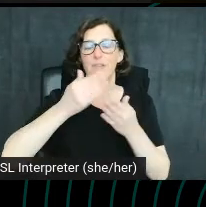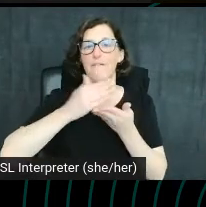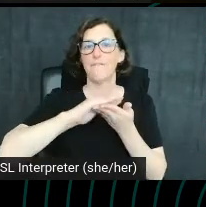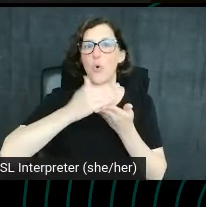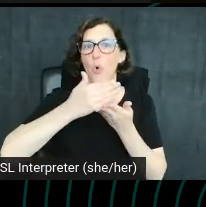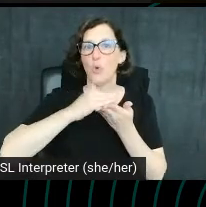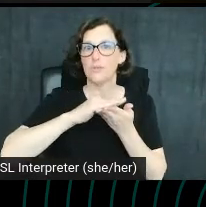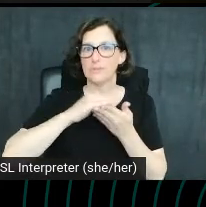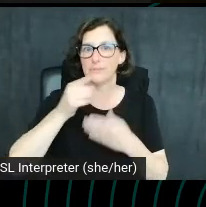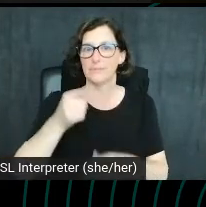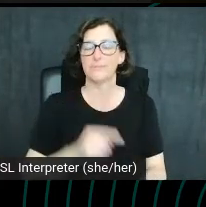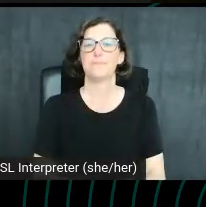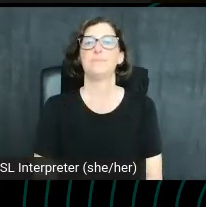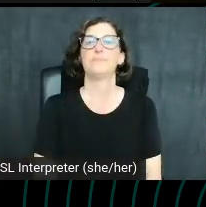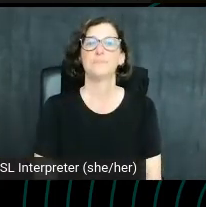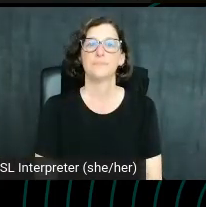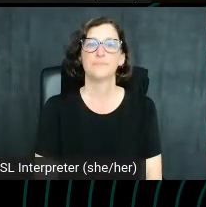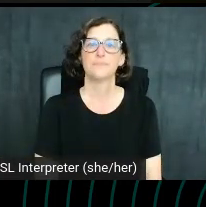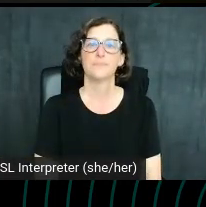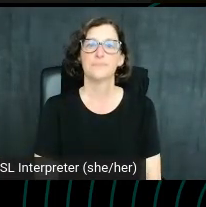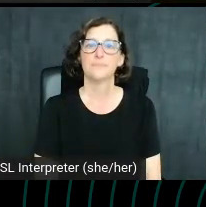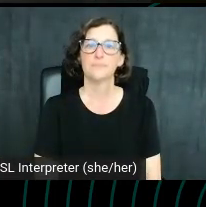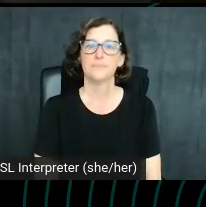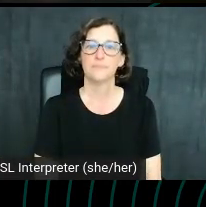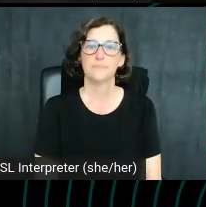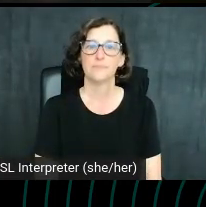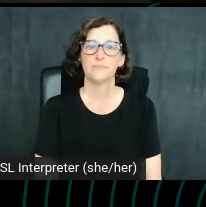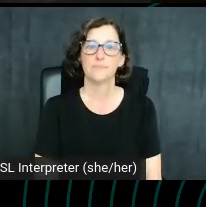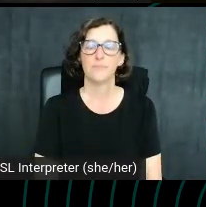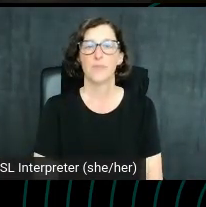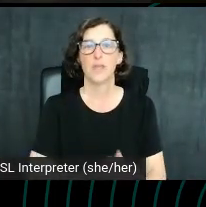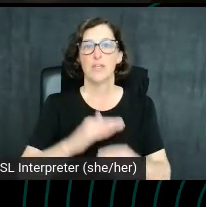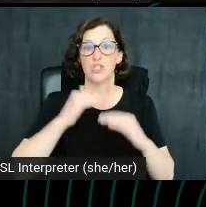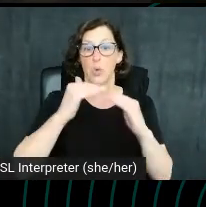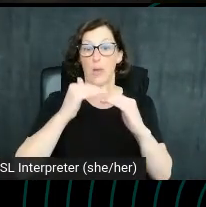That we also want to think about above the fold and below the fold in videos.